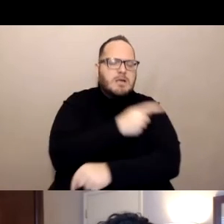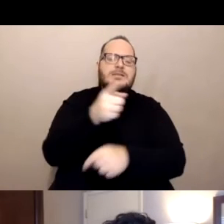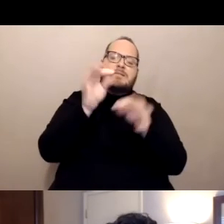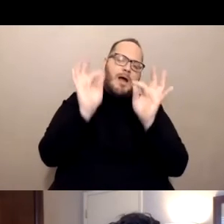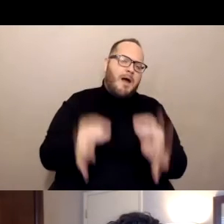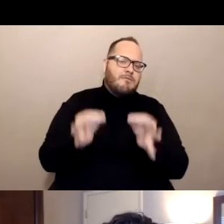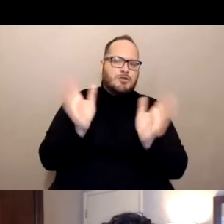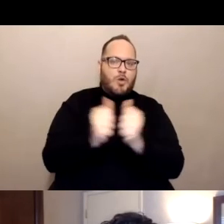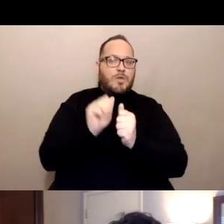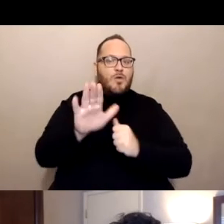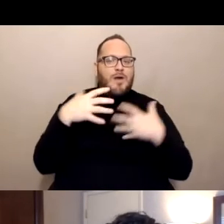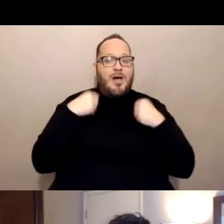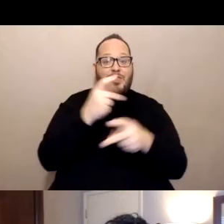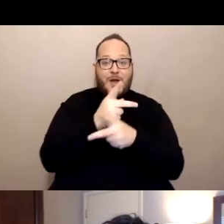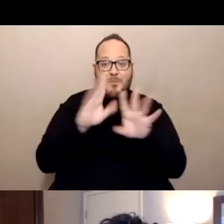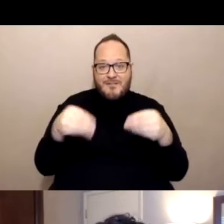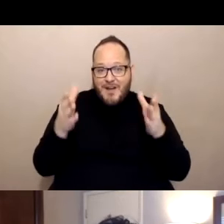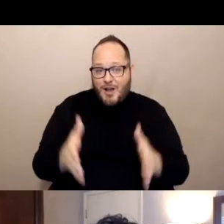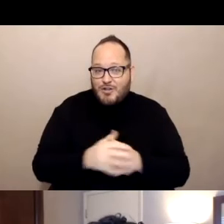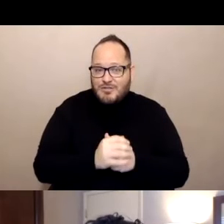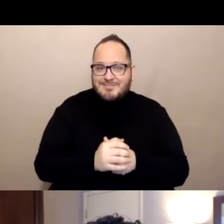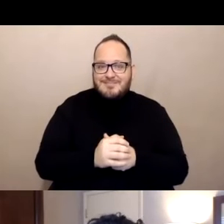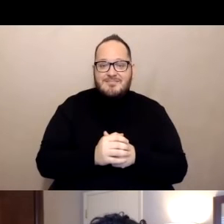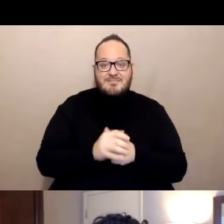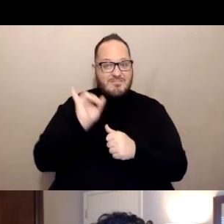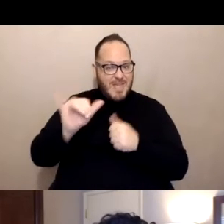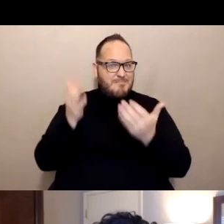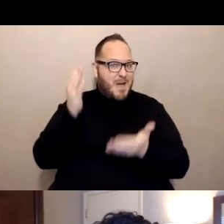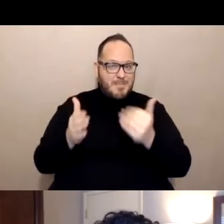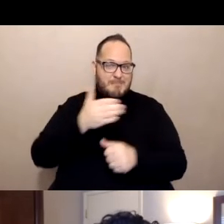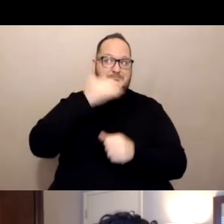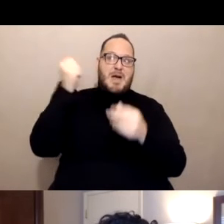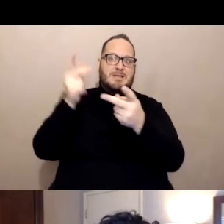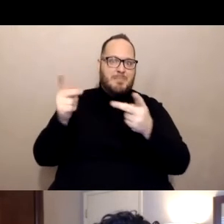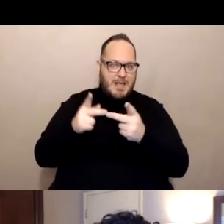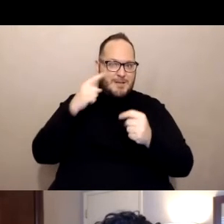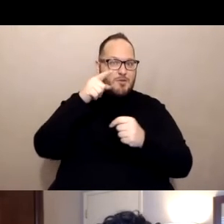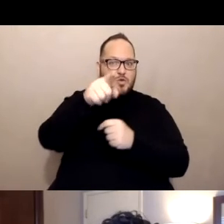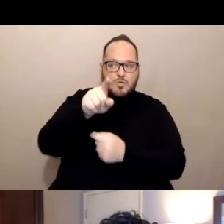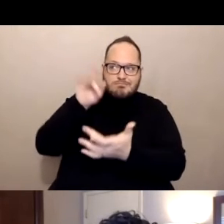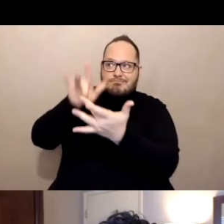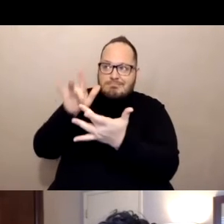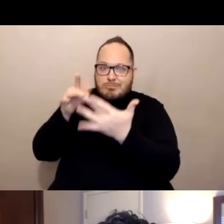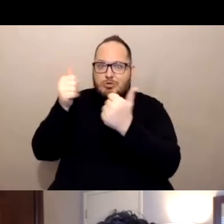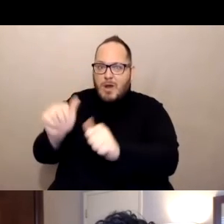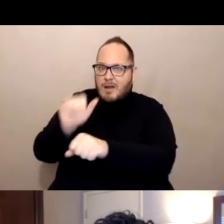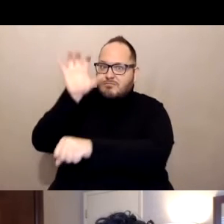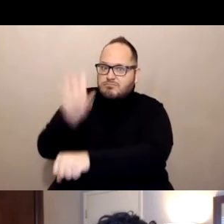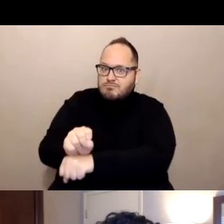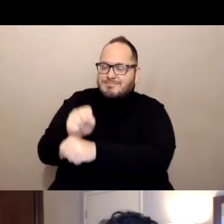and your healthcare provider may be the best place for you to first look at potentially booking an appointment to get your vaccination.